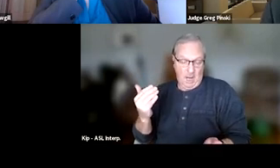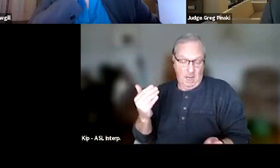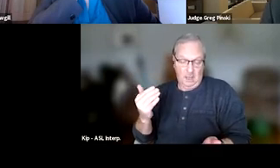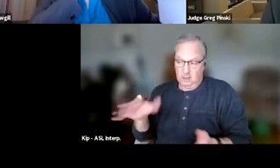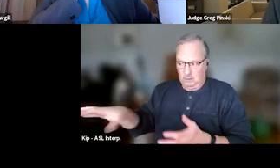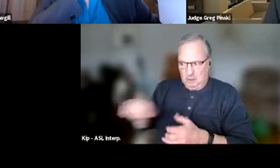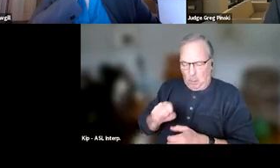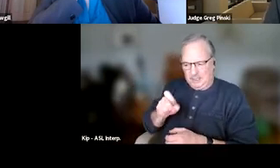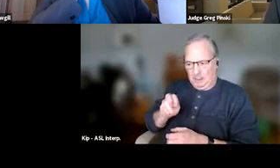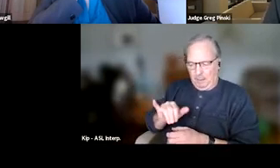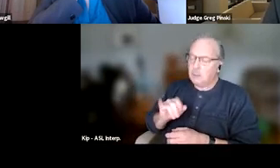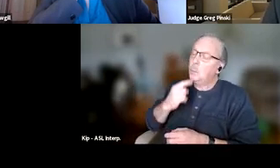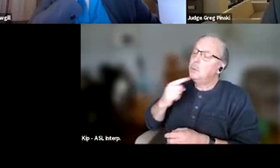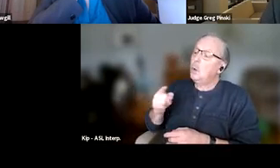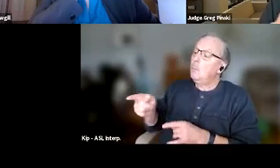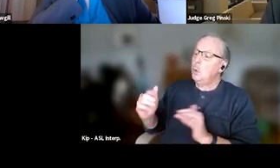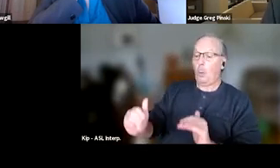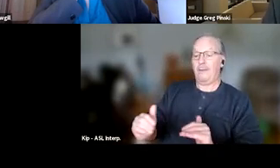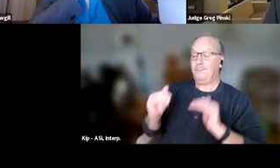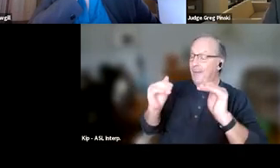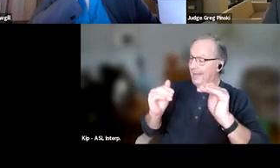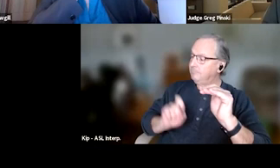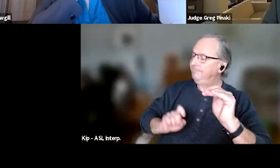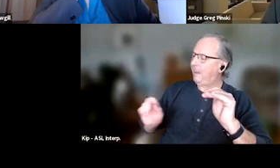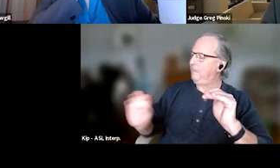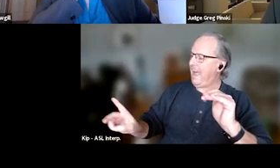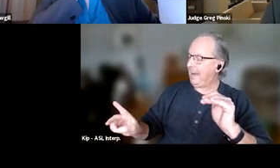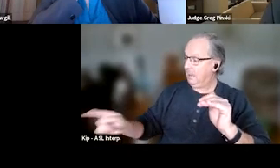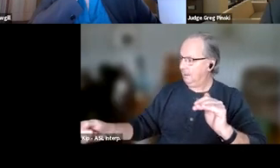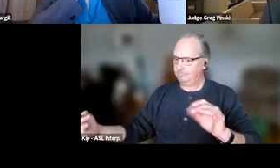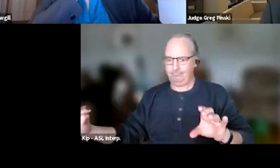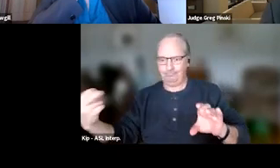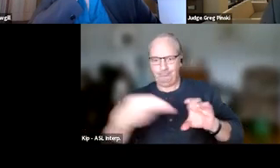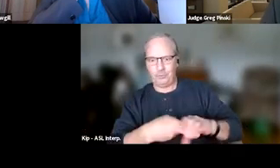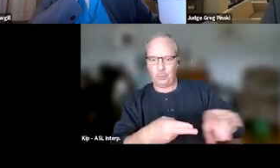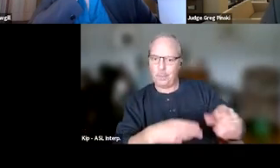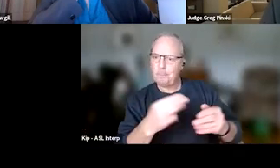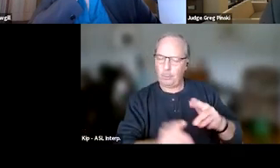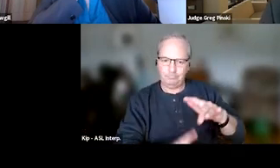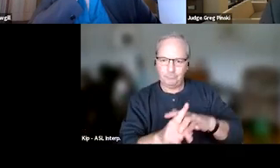told him he'd get it back when he advanced to phase two, and guess who got engaged in the program and started showing up, right?